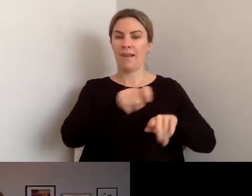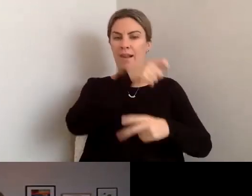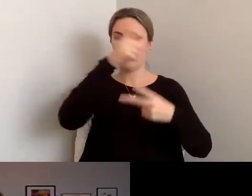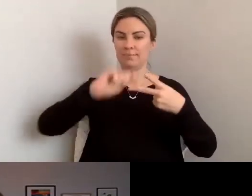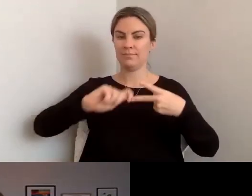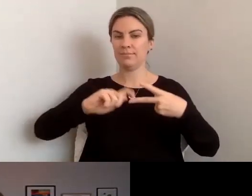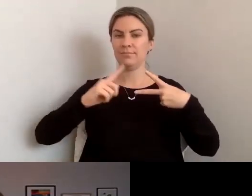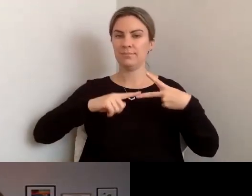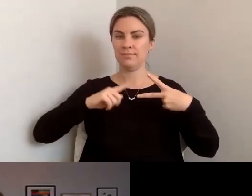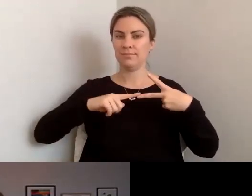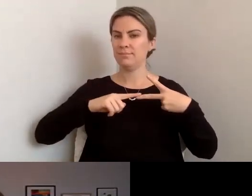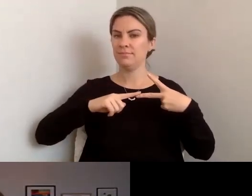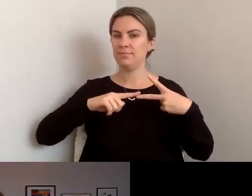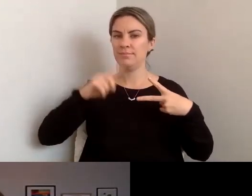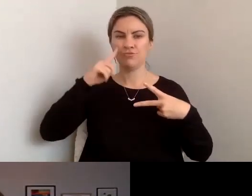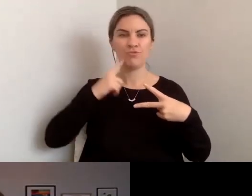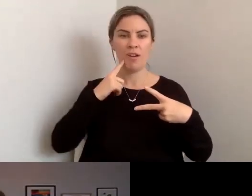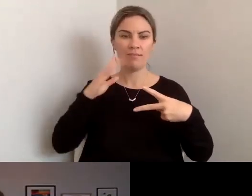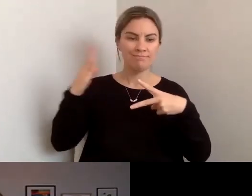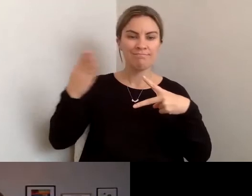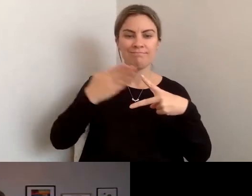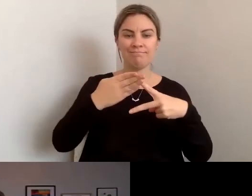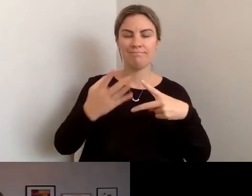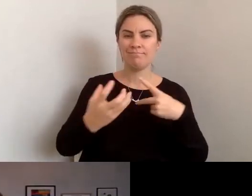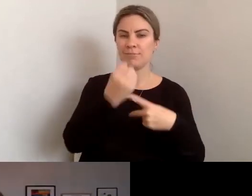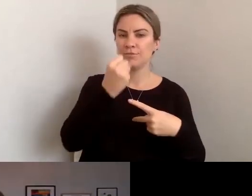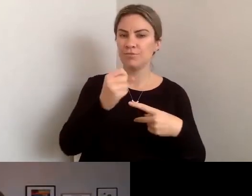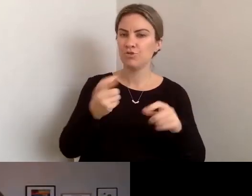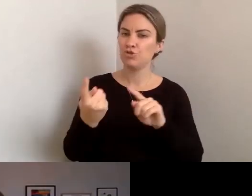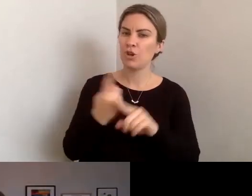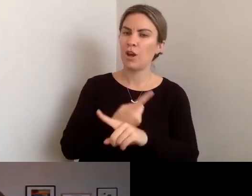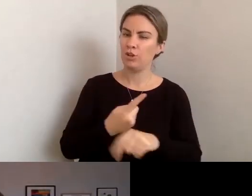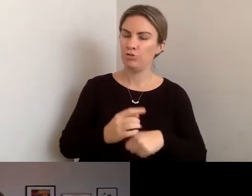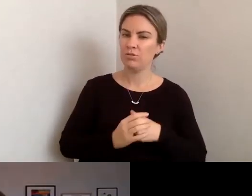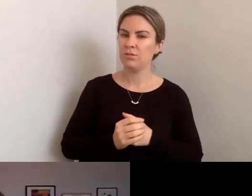next, we're seeking to achieve THIS" - I think it can be very